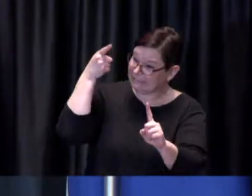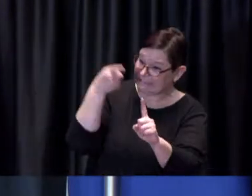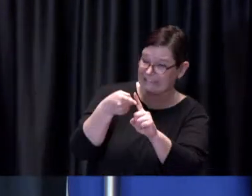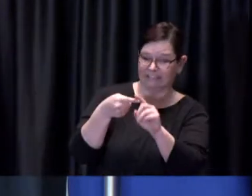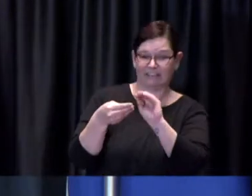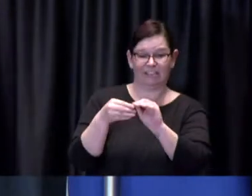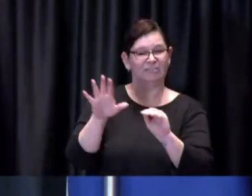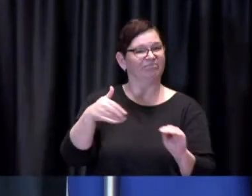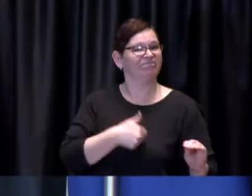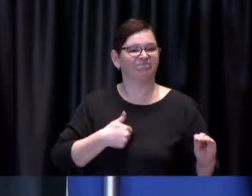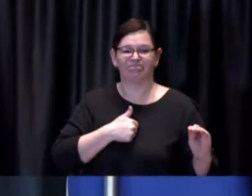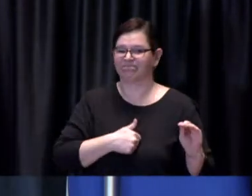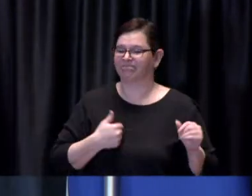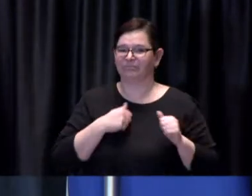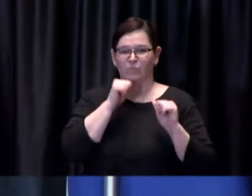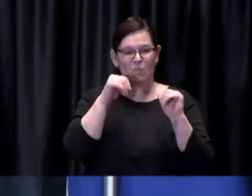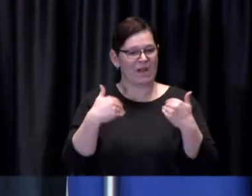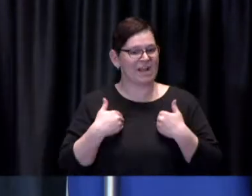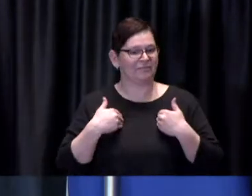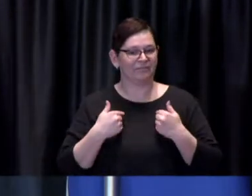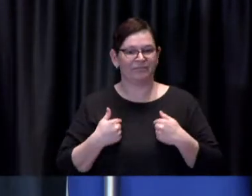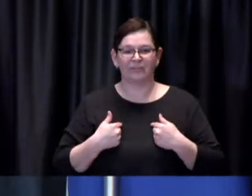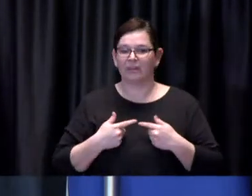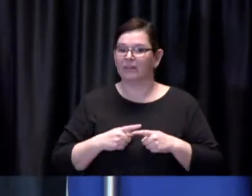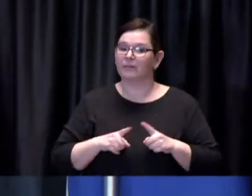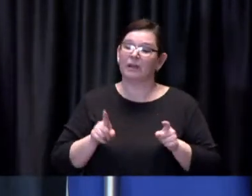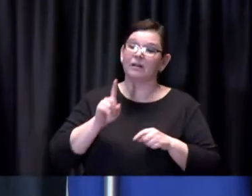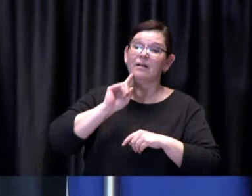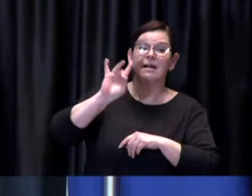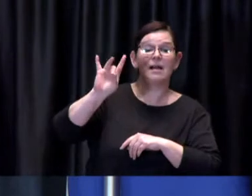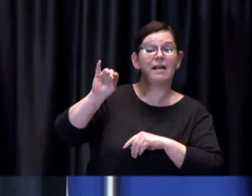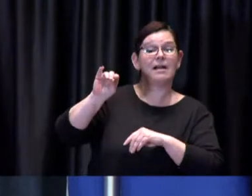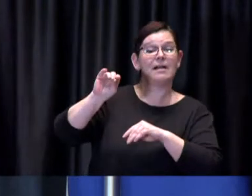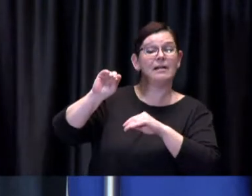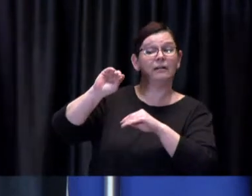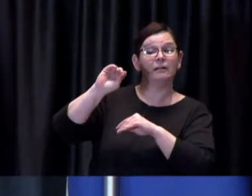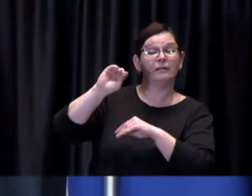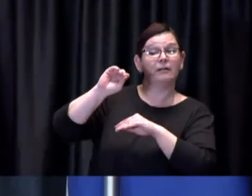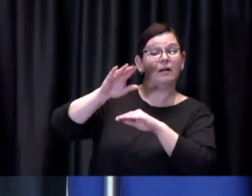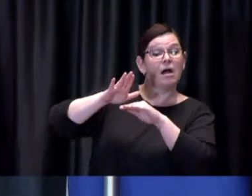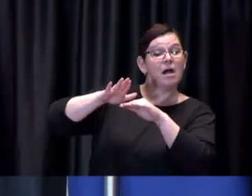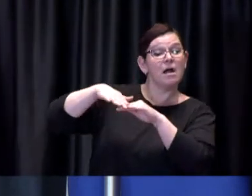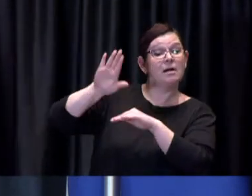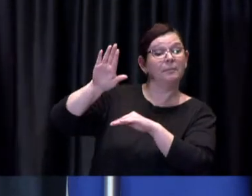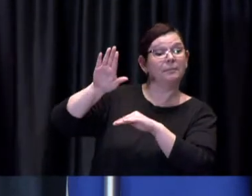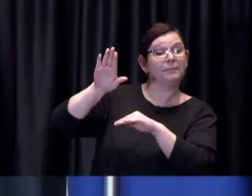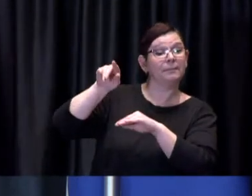certainly that 80 plus population is one that was uh of the focus uh early on